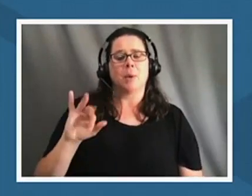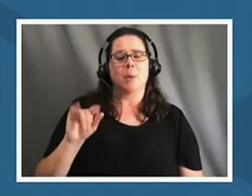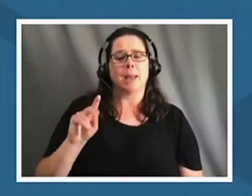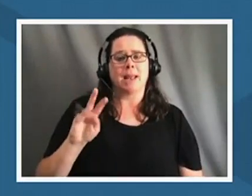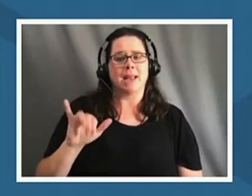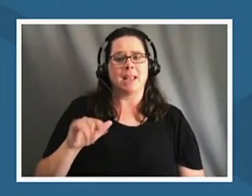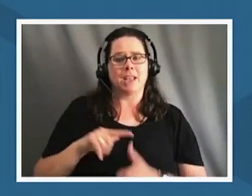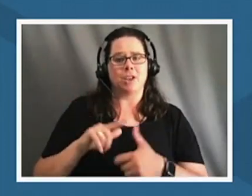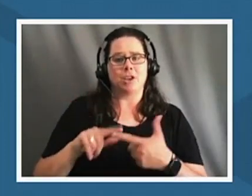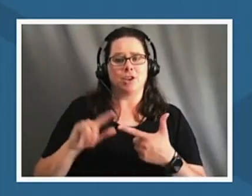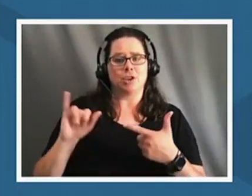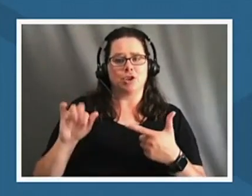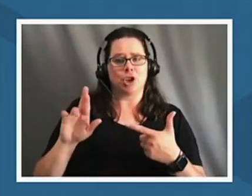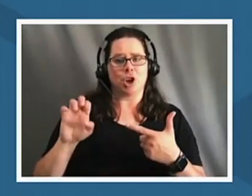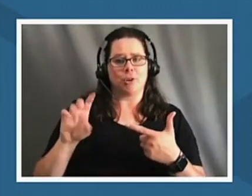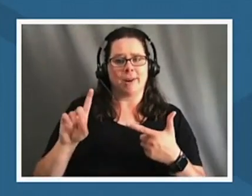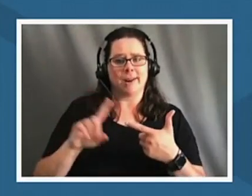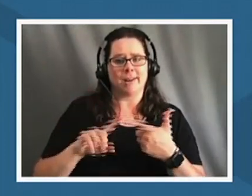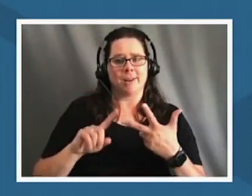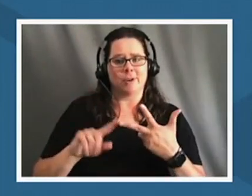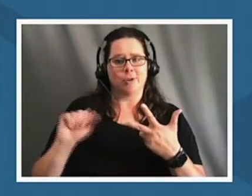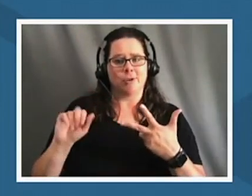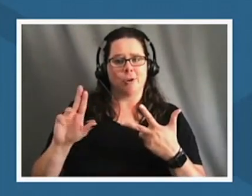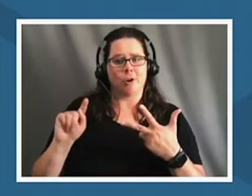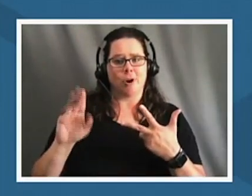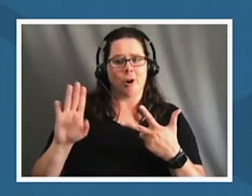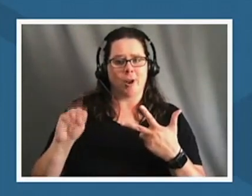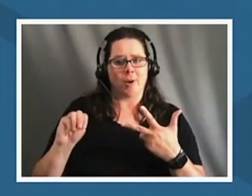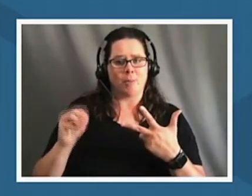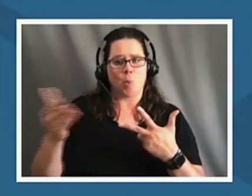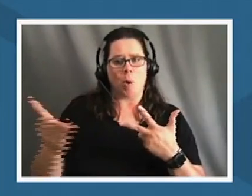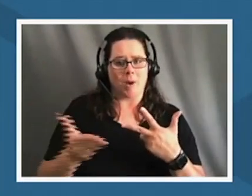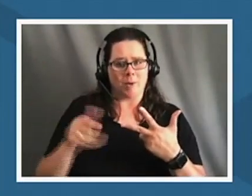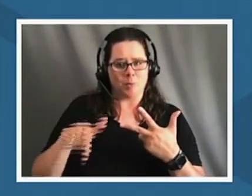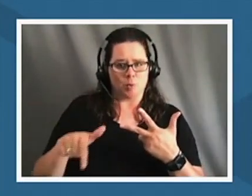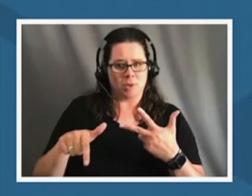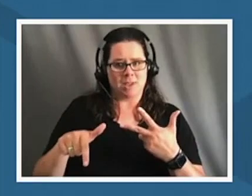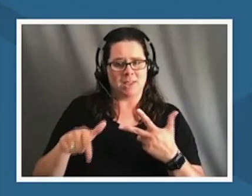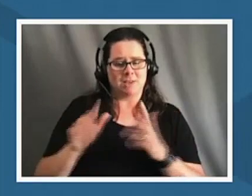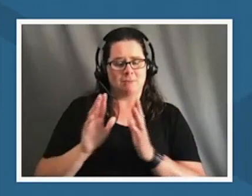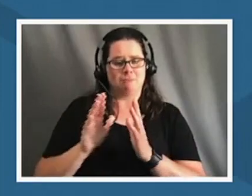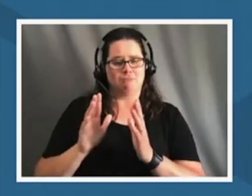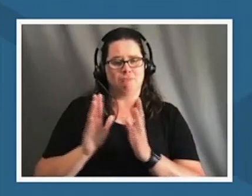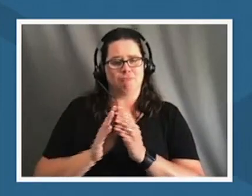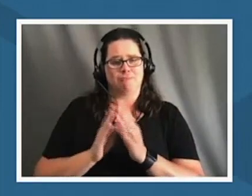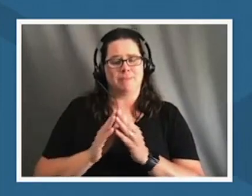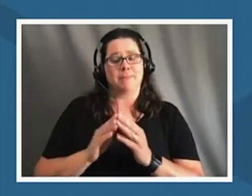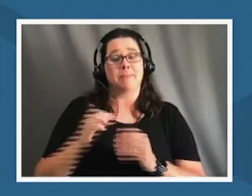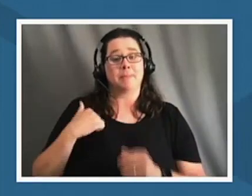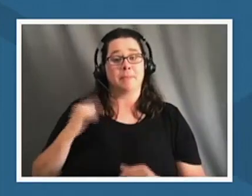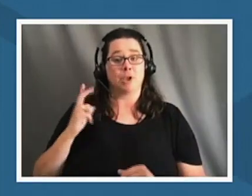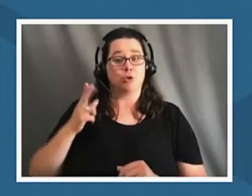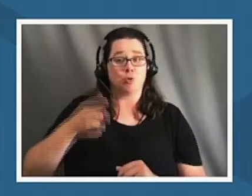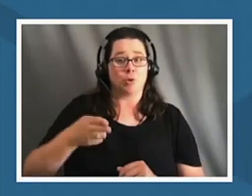uh welcome to the stage i am coming to you